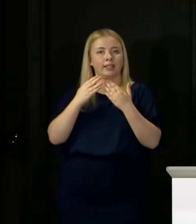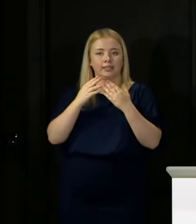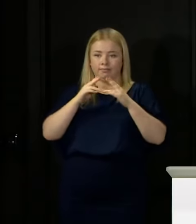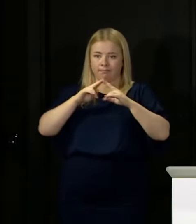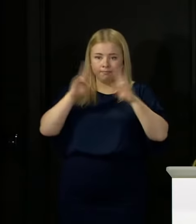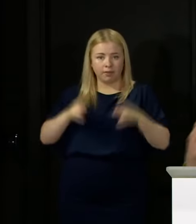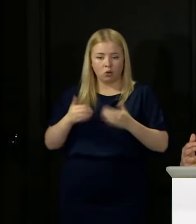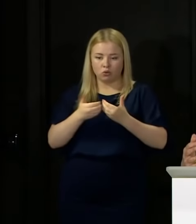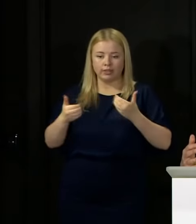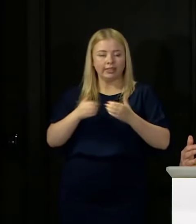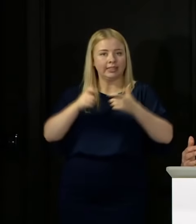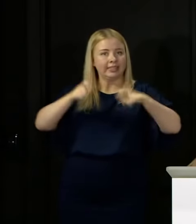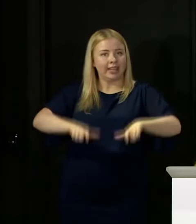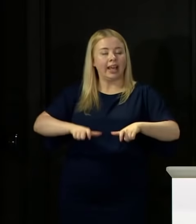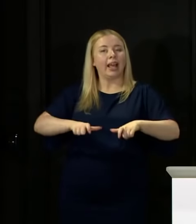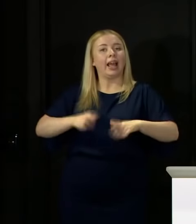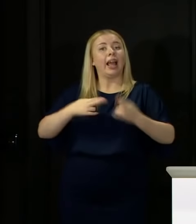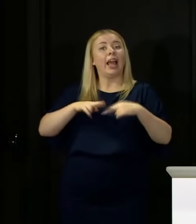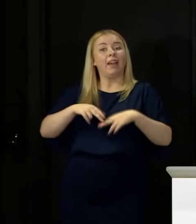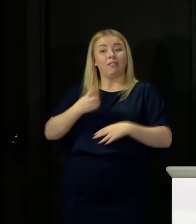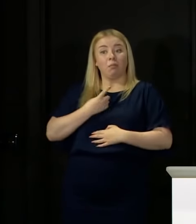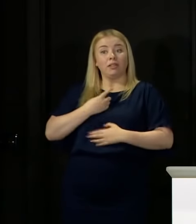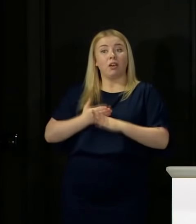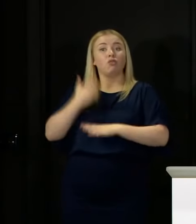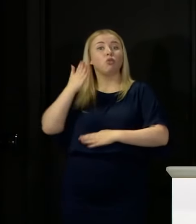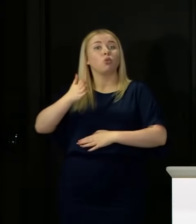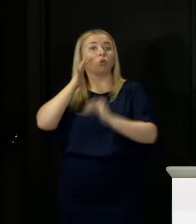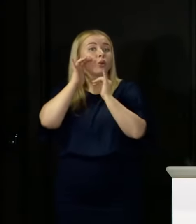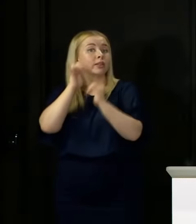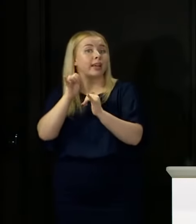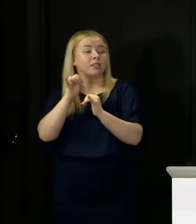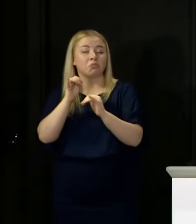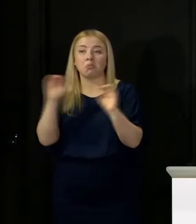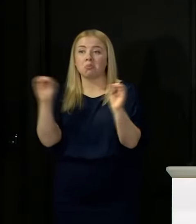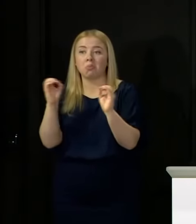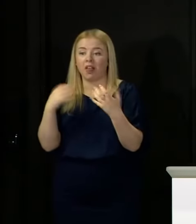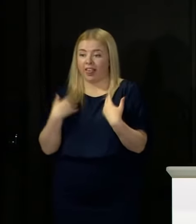And if you get tested yourself and it's negative, that doesn't release you from that self-isolation,